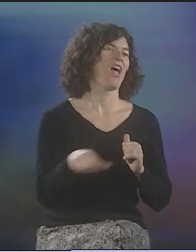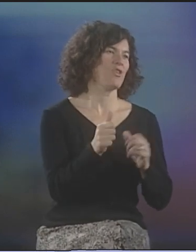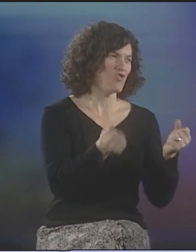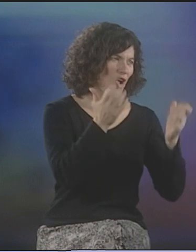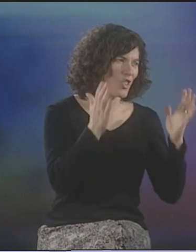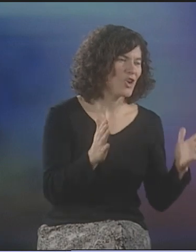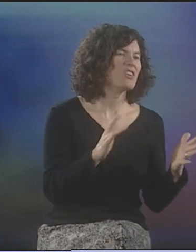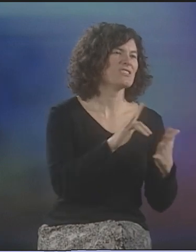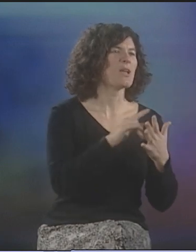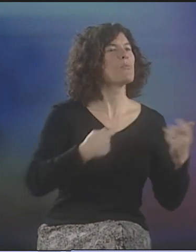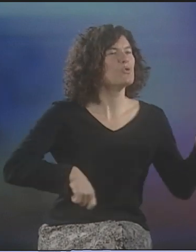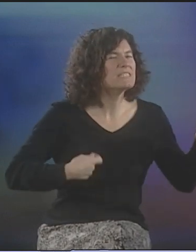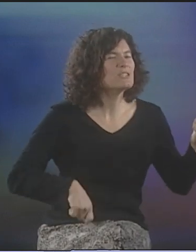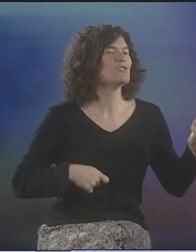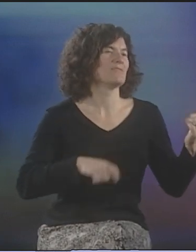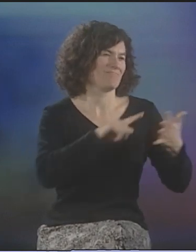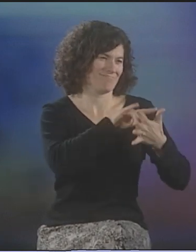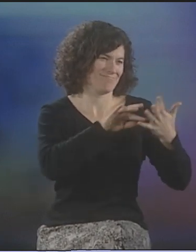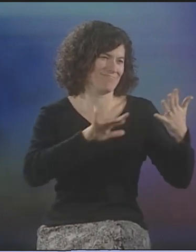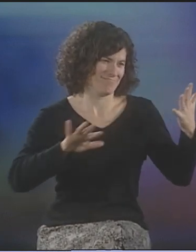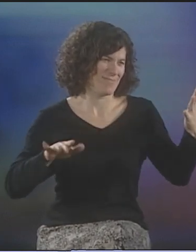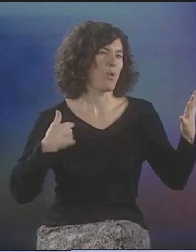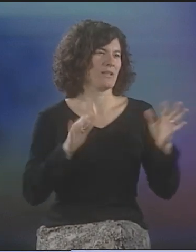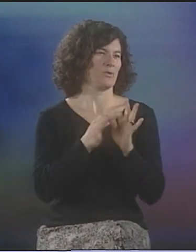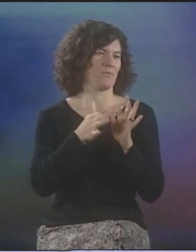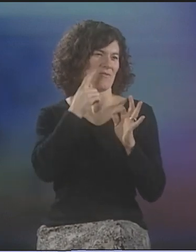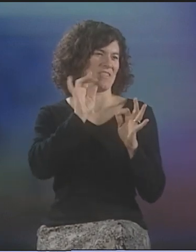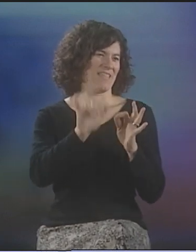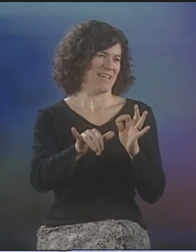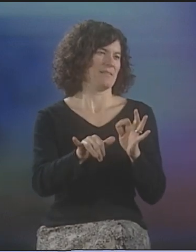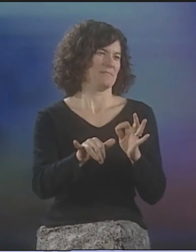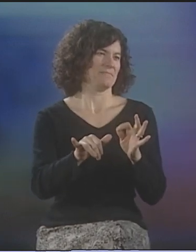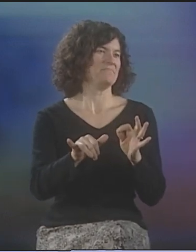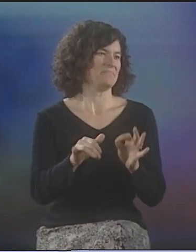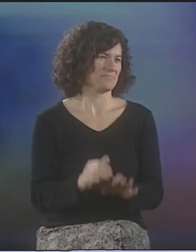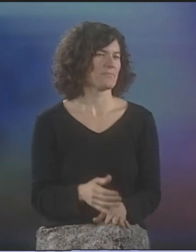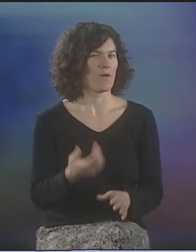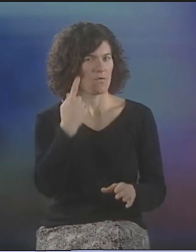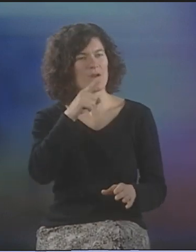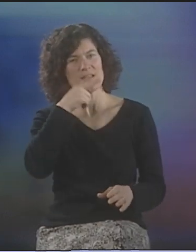THERE'D BE JUGGLERS, MUSICIANS, ALL SORTS OF ACTS, AND I WOULD END UP INTERPRETING FOR THAT.